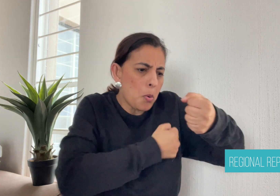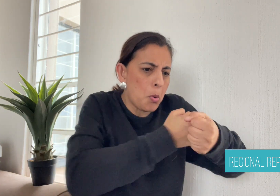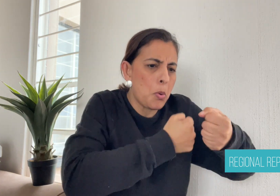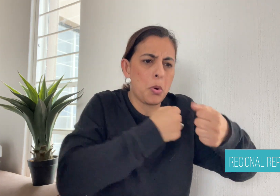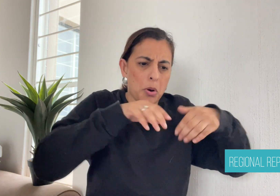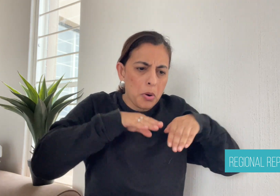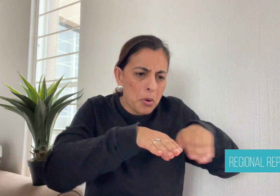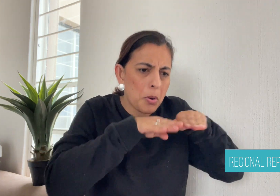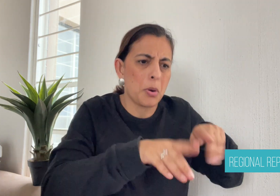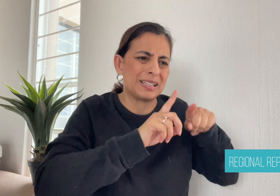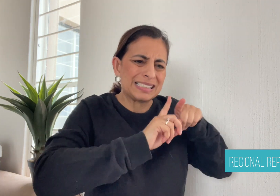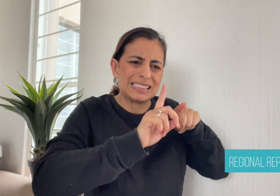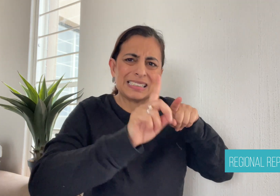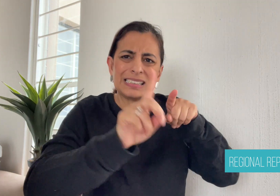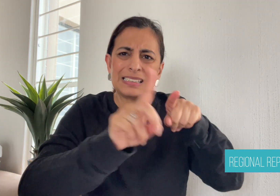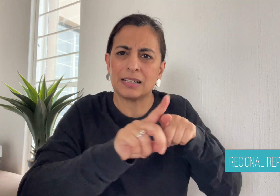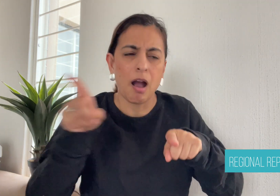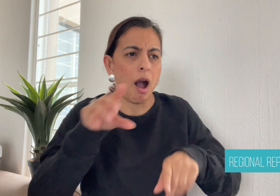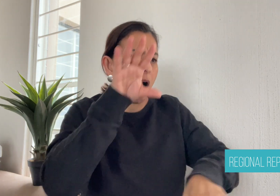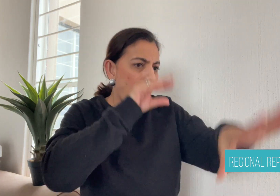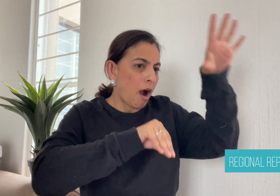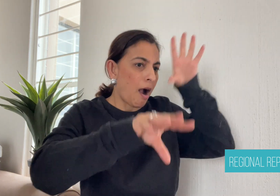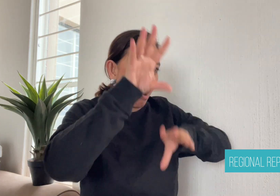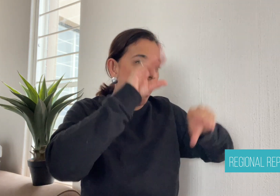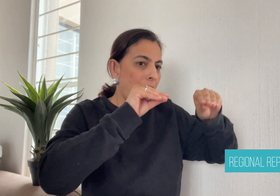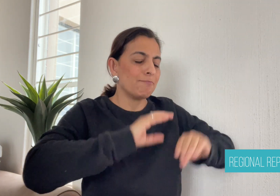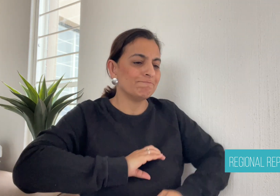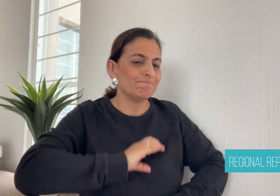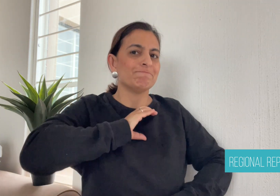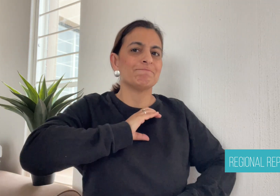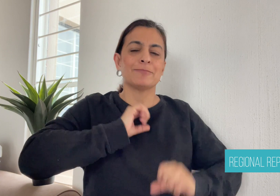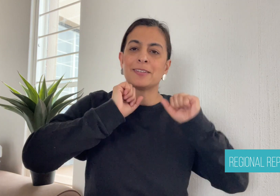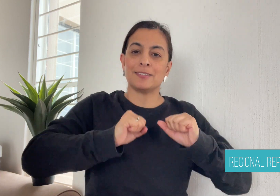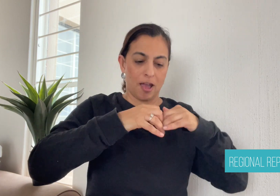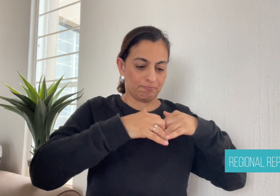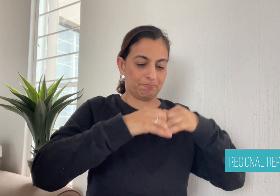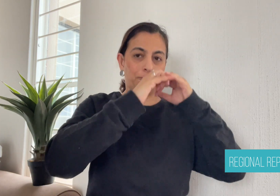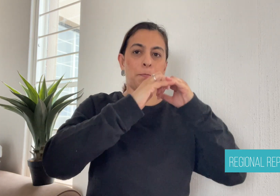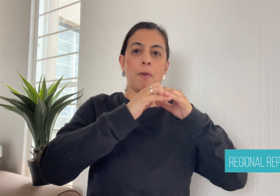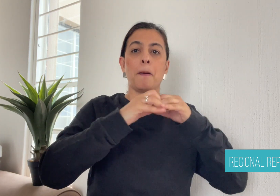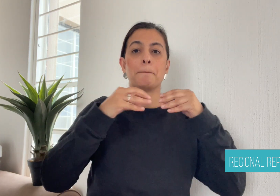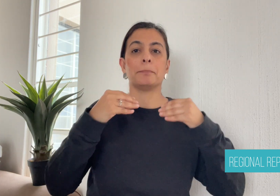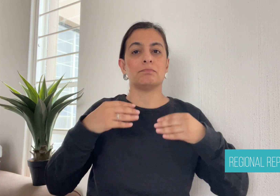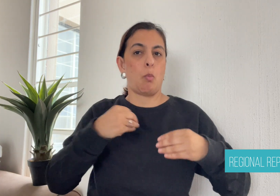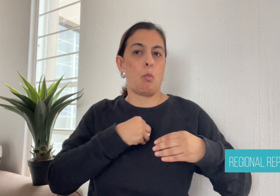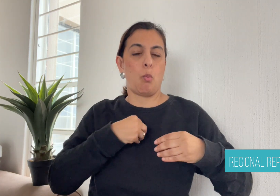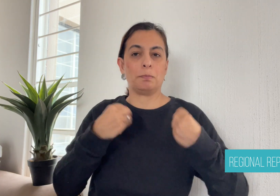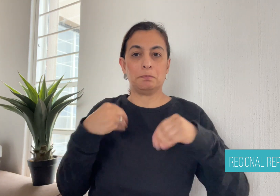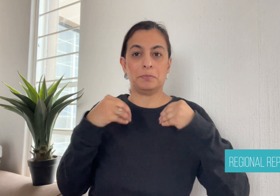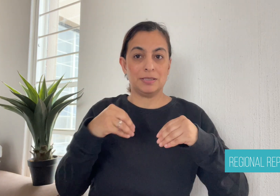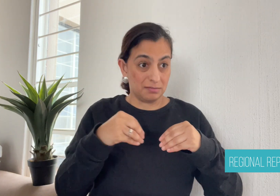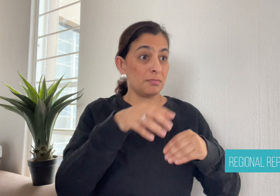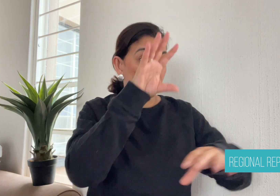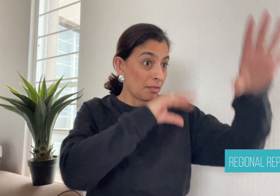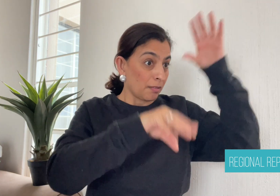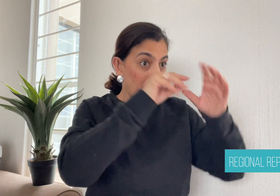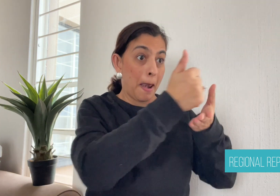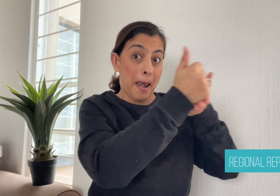offering Deaf women a lifeline through training such as